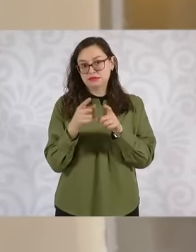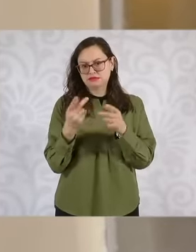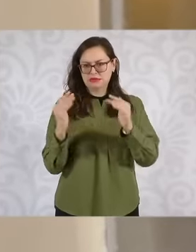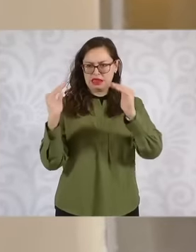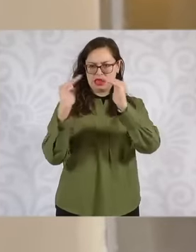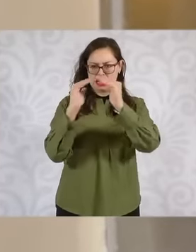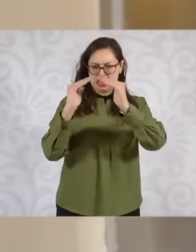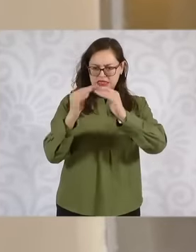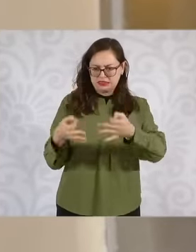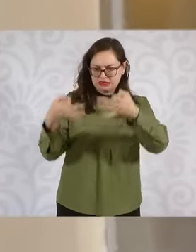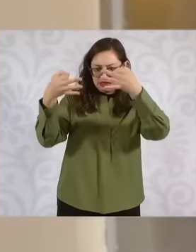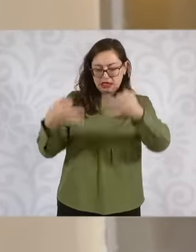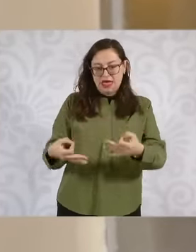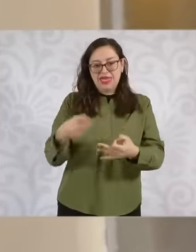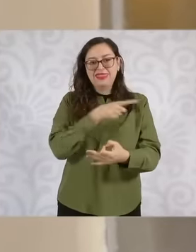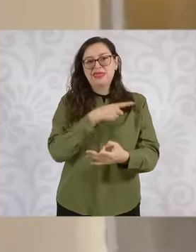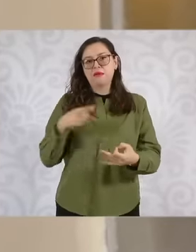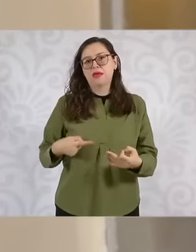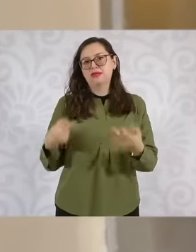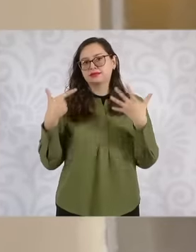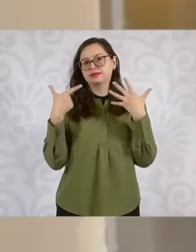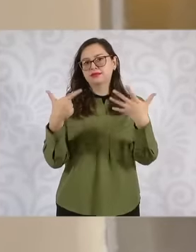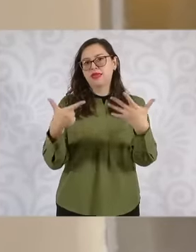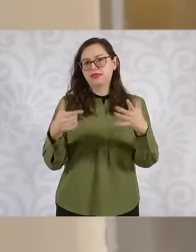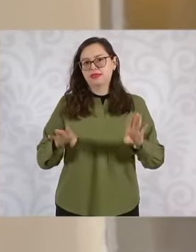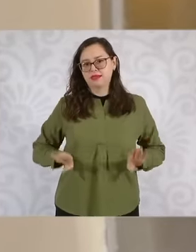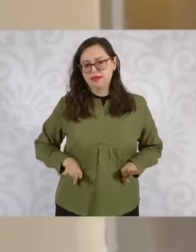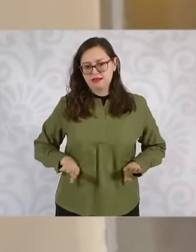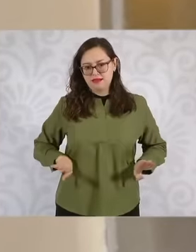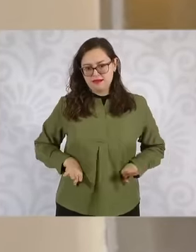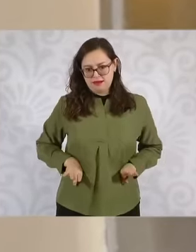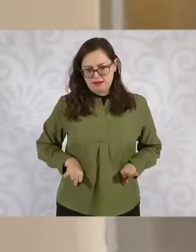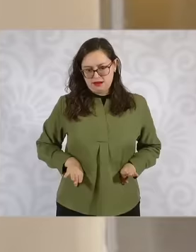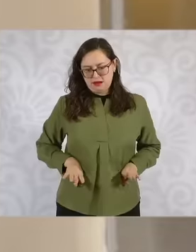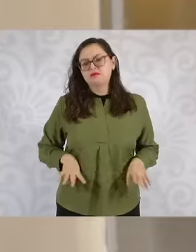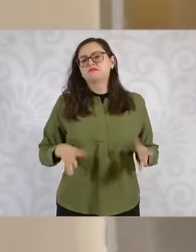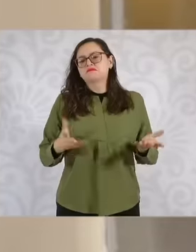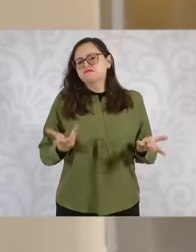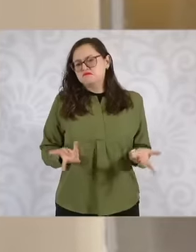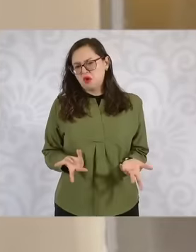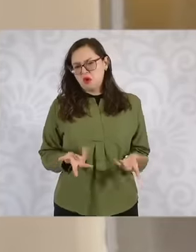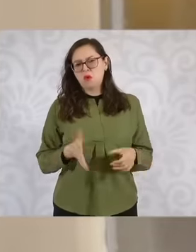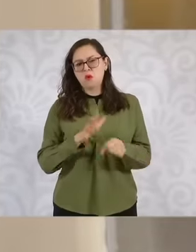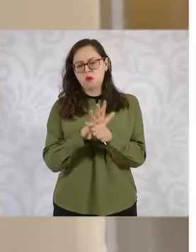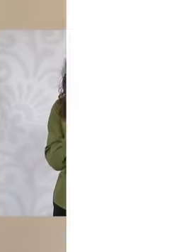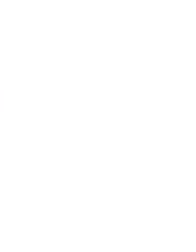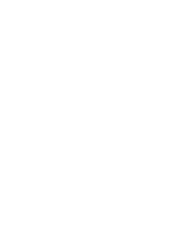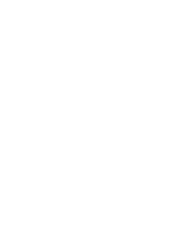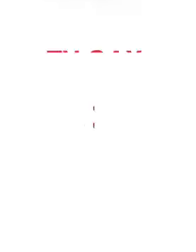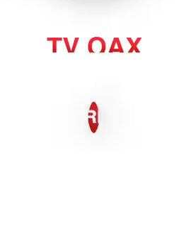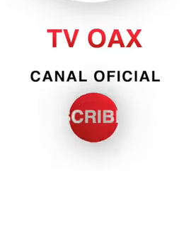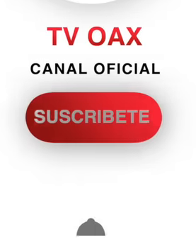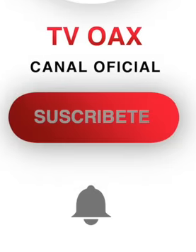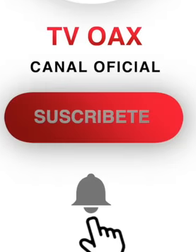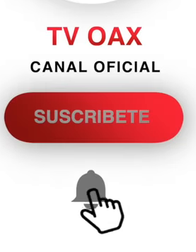the United Nations that have to do with the seven components of adequate location of having